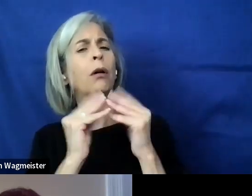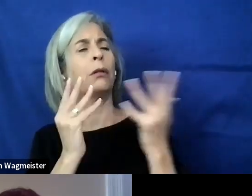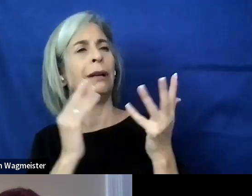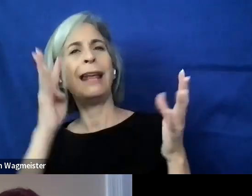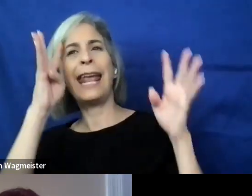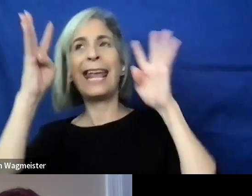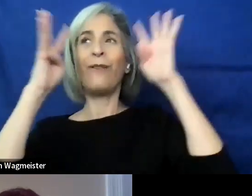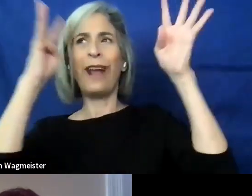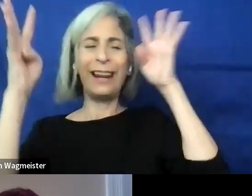and creative.